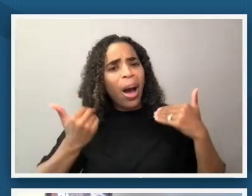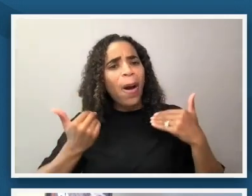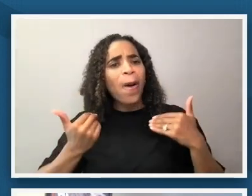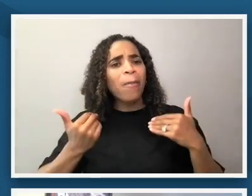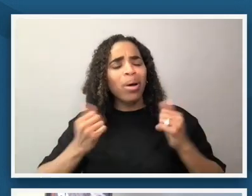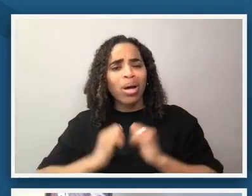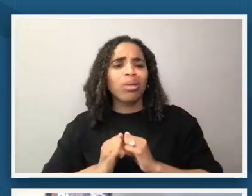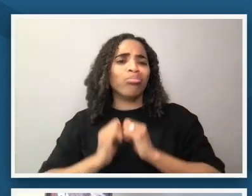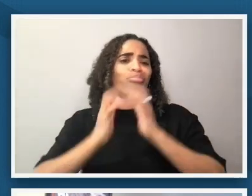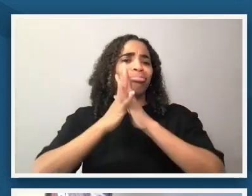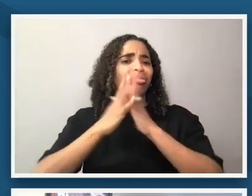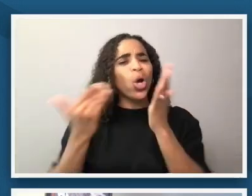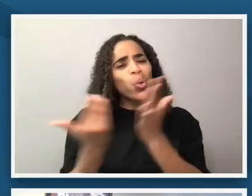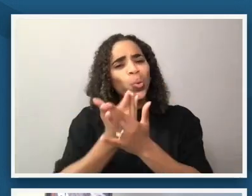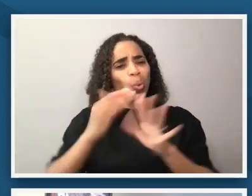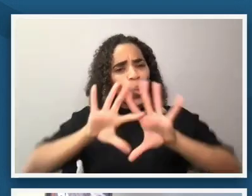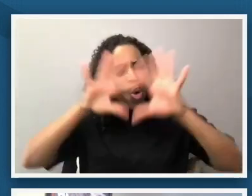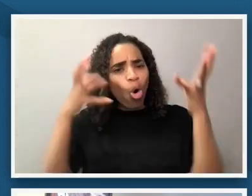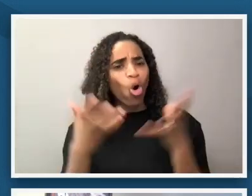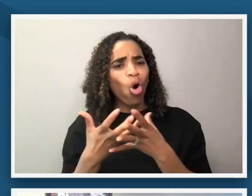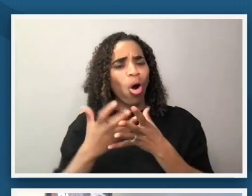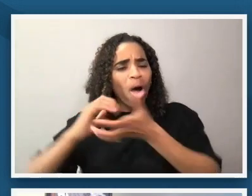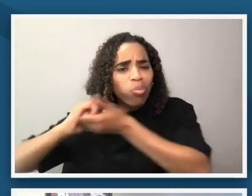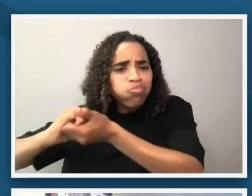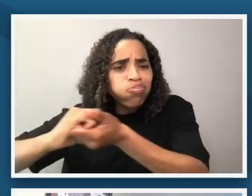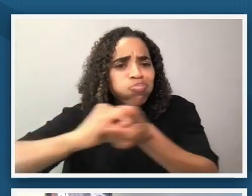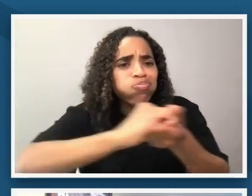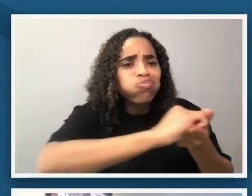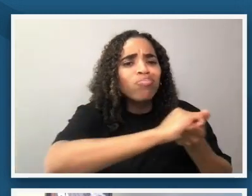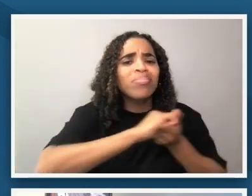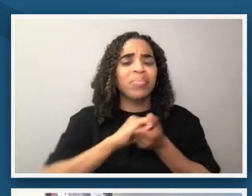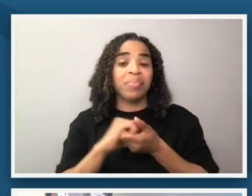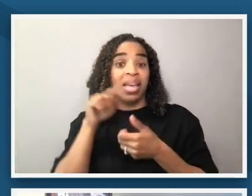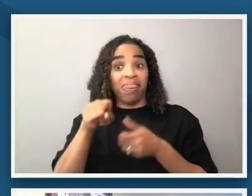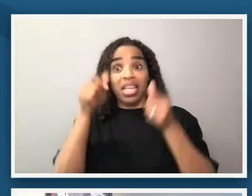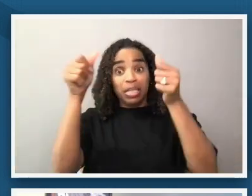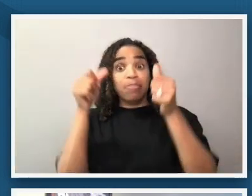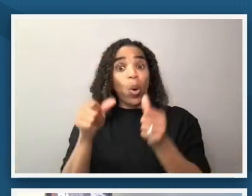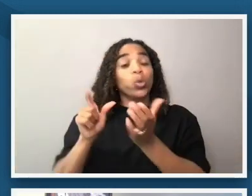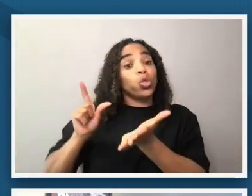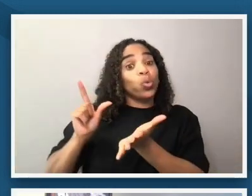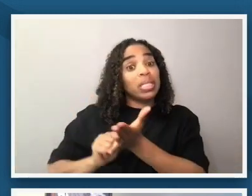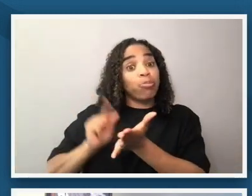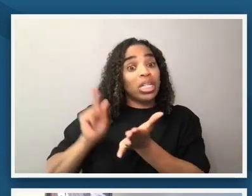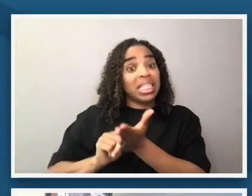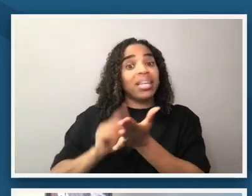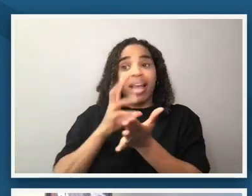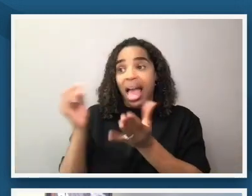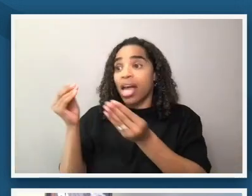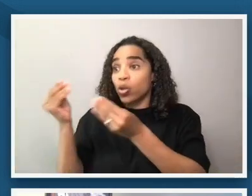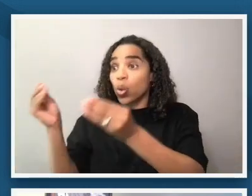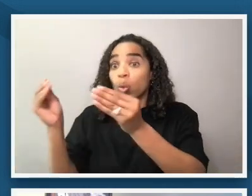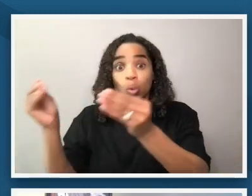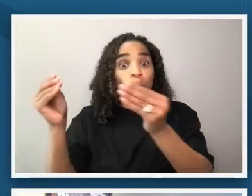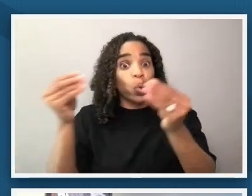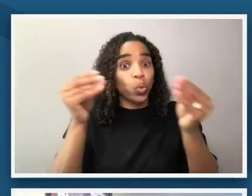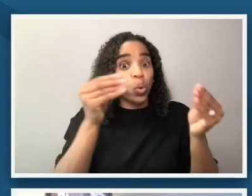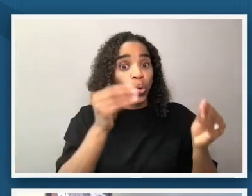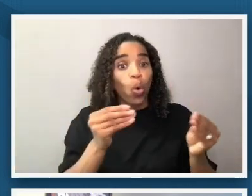together the poster was printed and it was sold